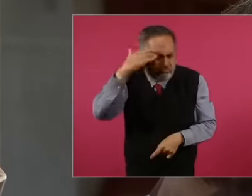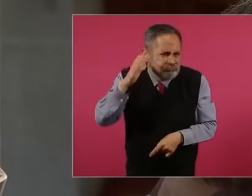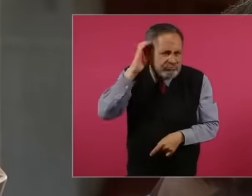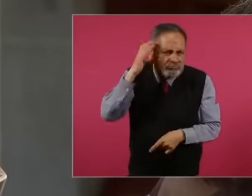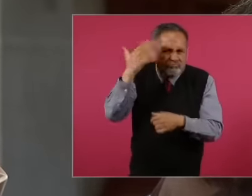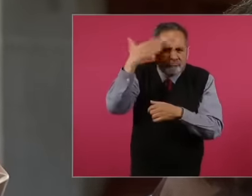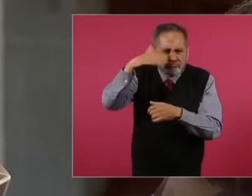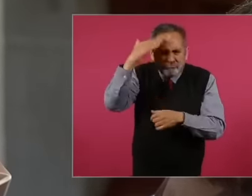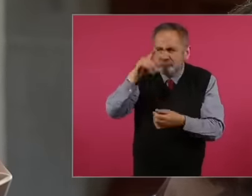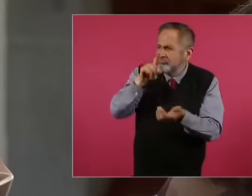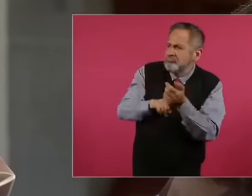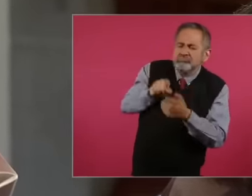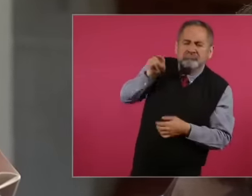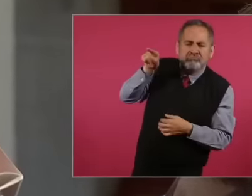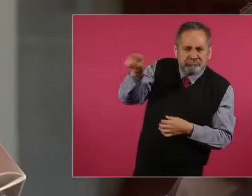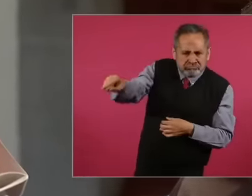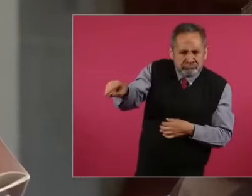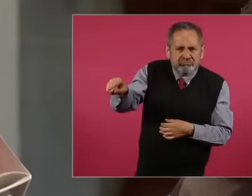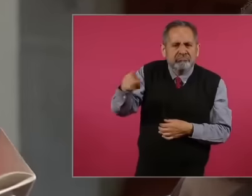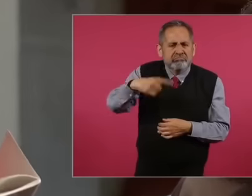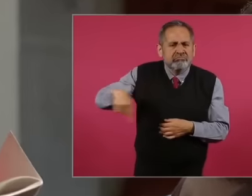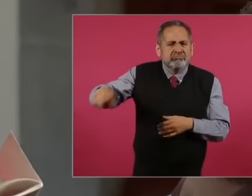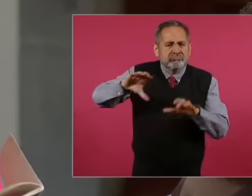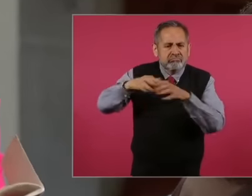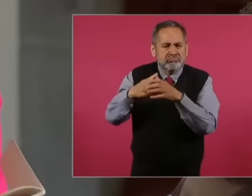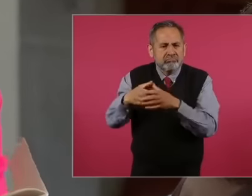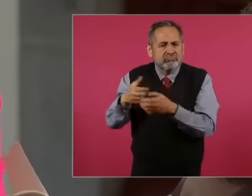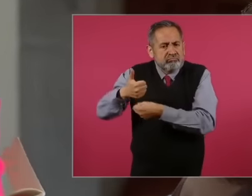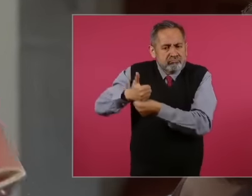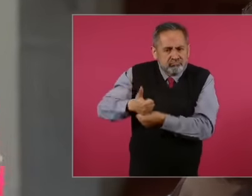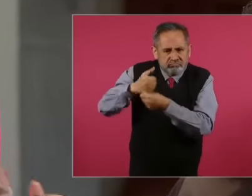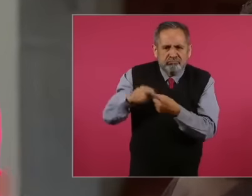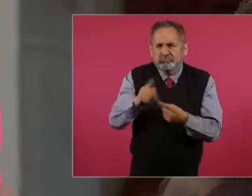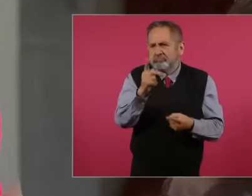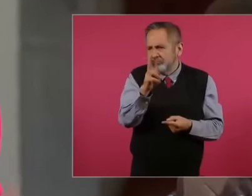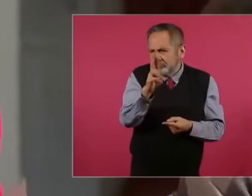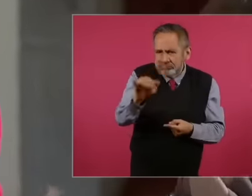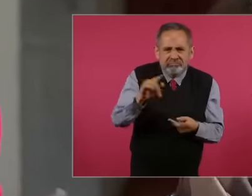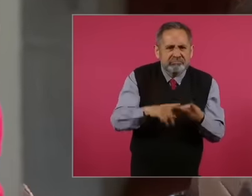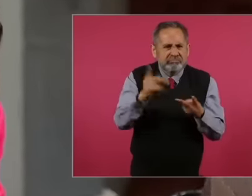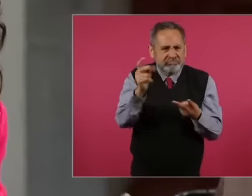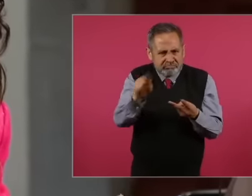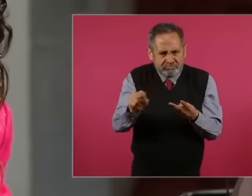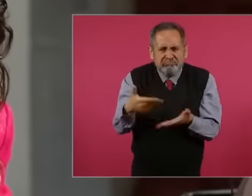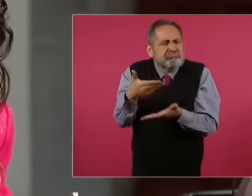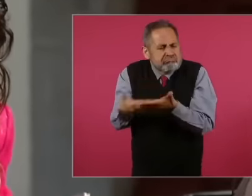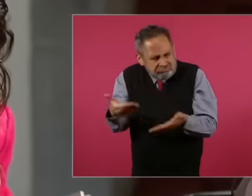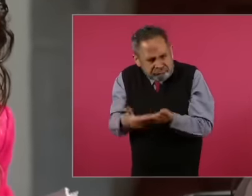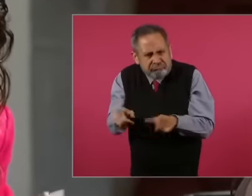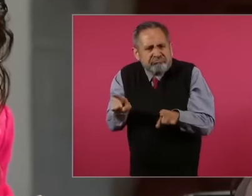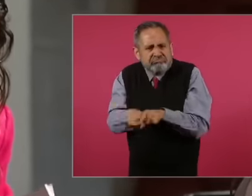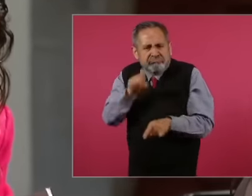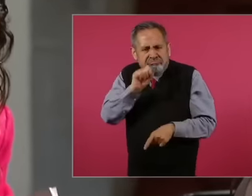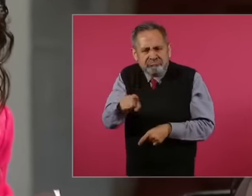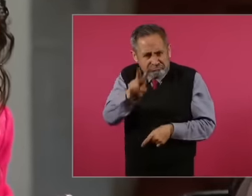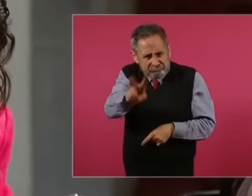those who have suffered from the Power of the PRI of Bread and now, because it is a false president,